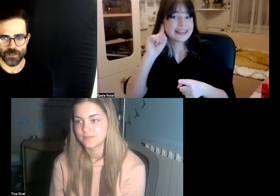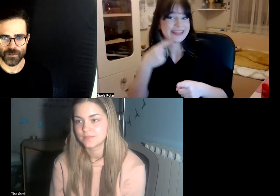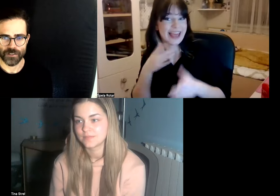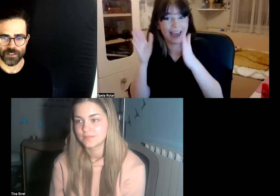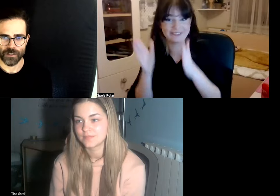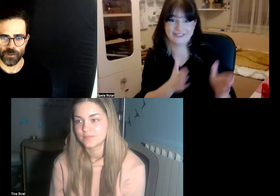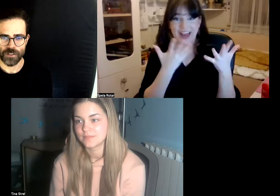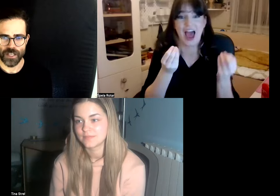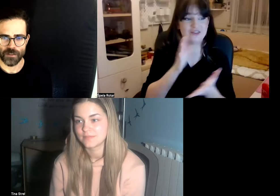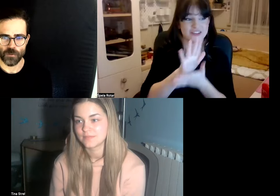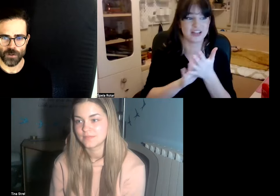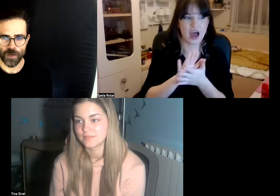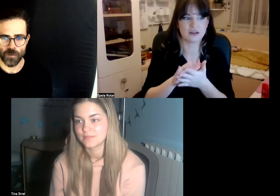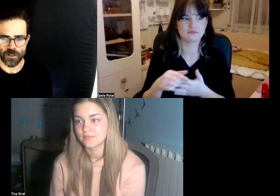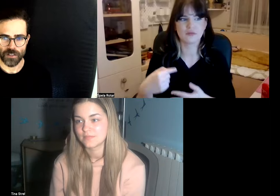we don't say word by word